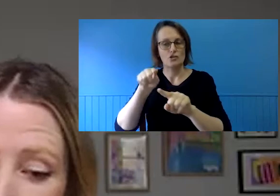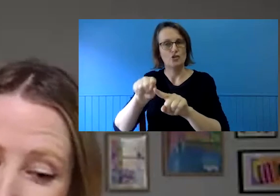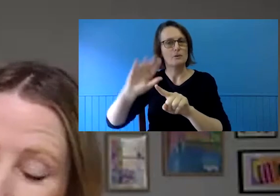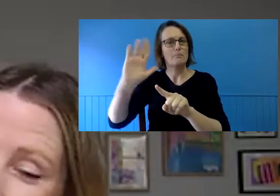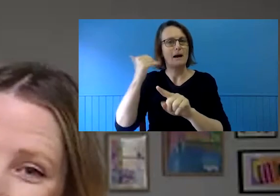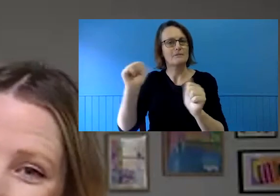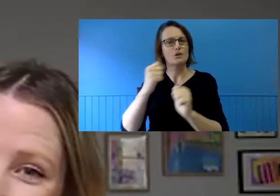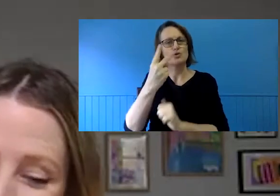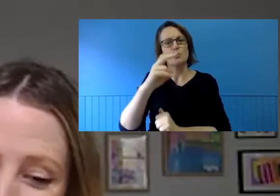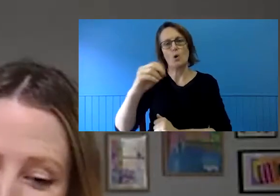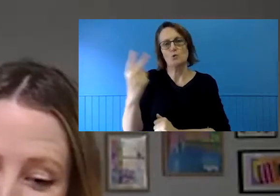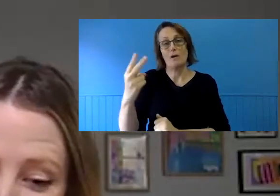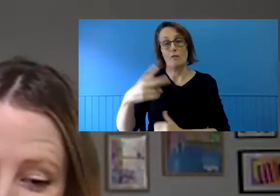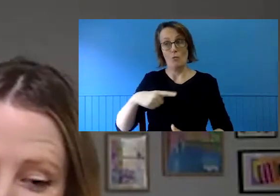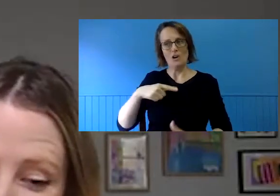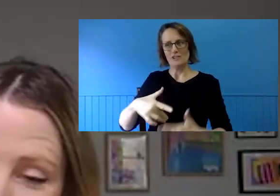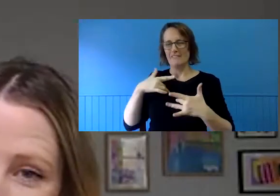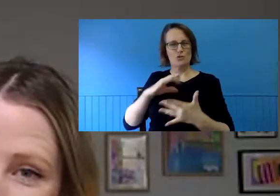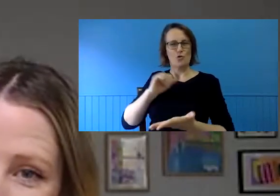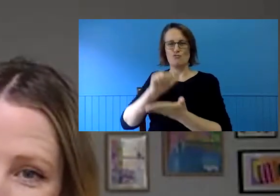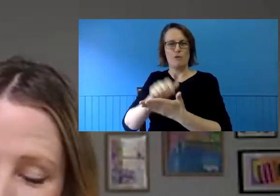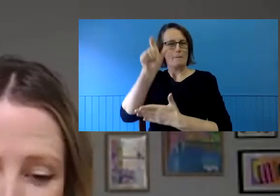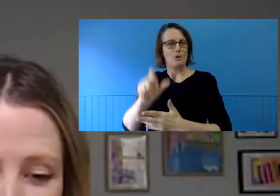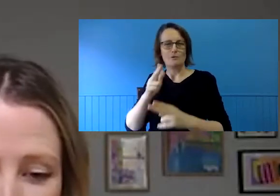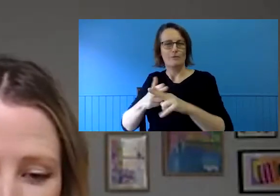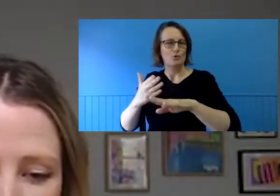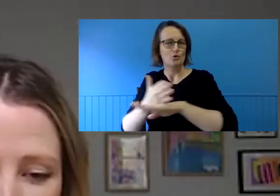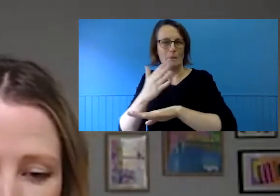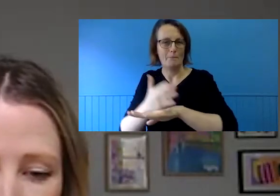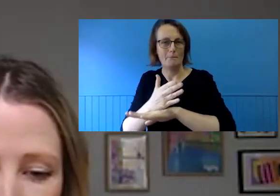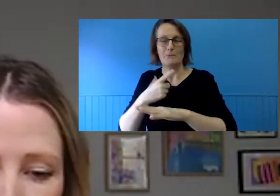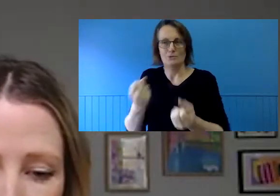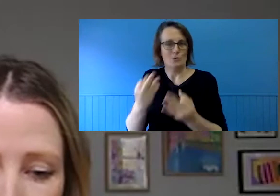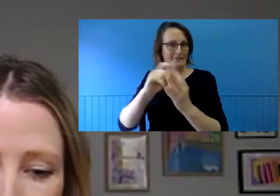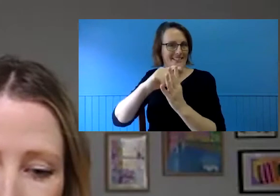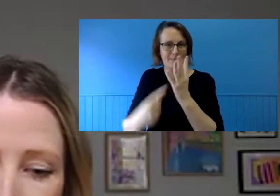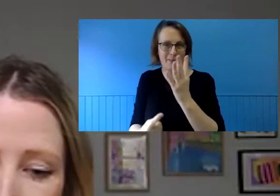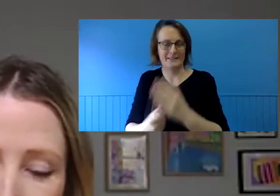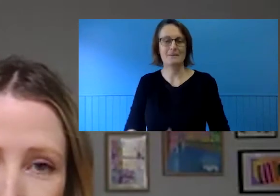her position as CEO of Disability as she didn't think she was fit for the